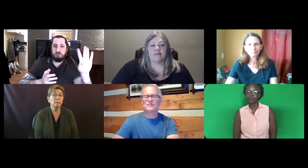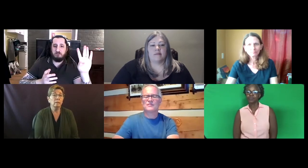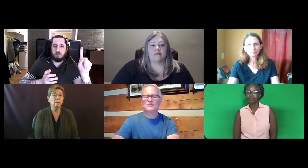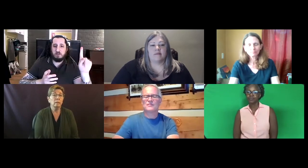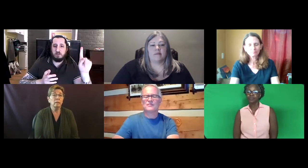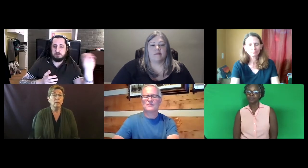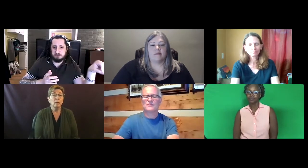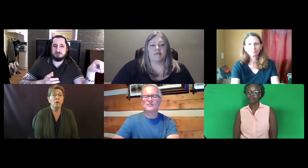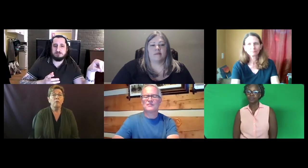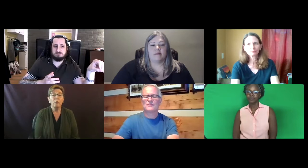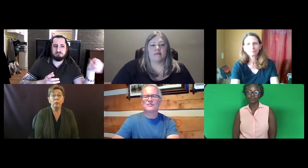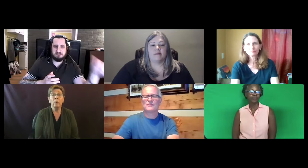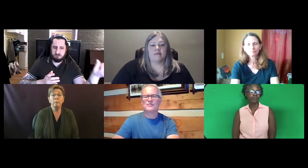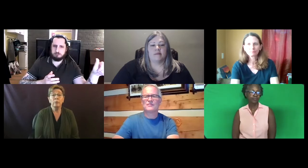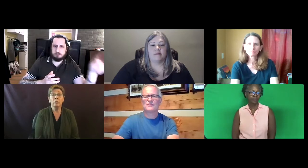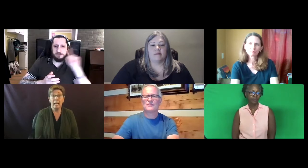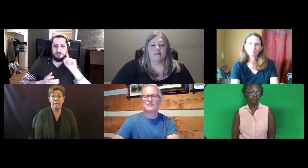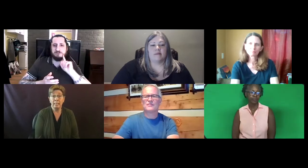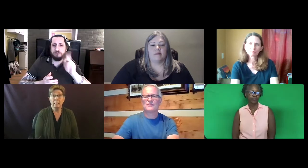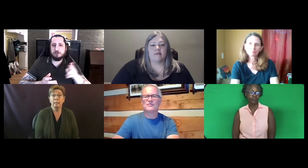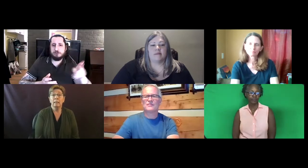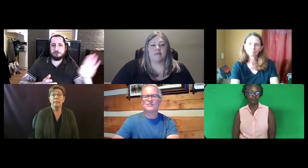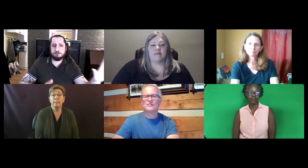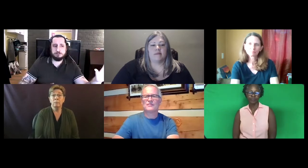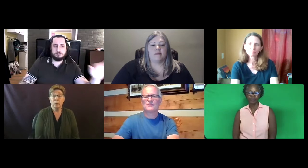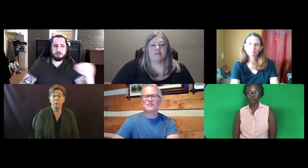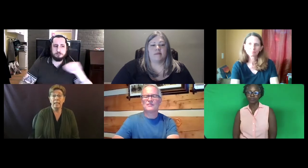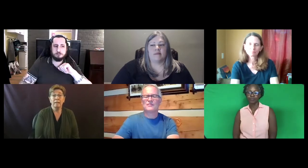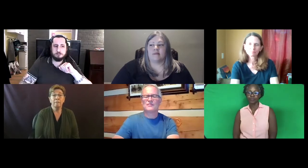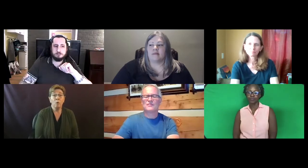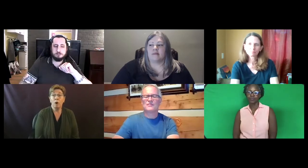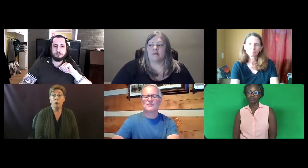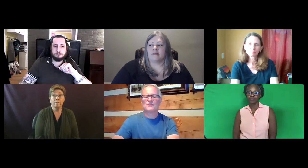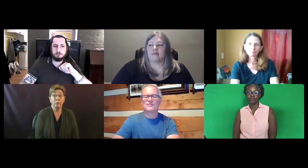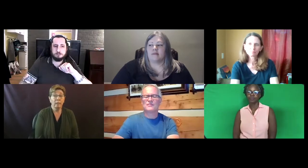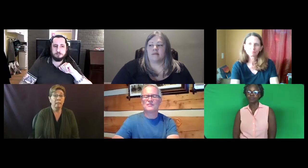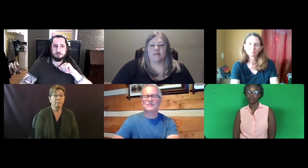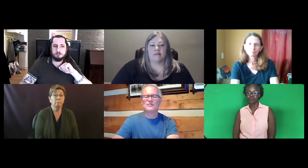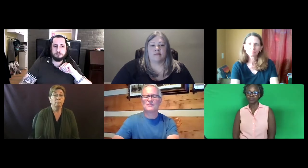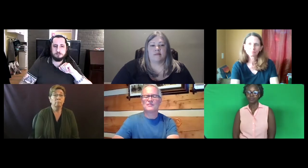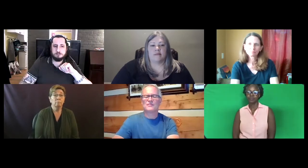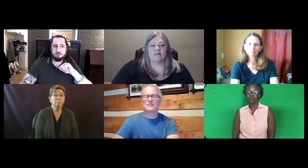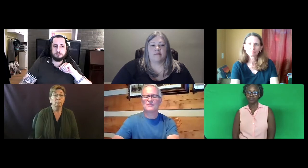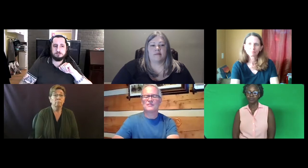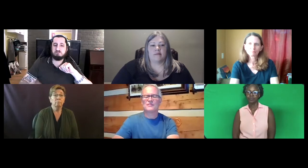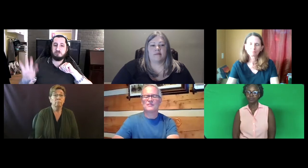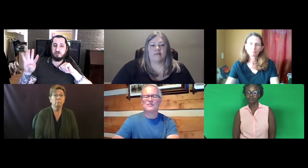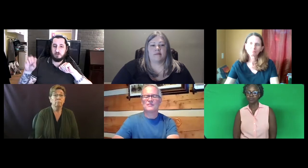Forty-one percent were Deaf or hard of hearing.